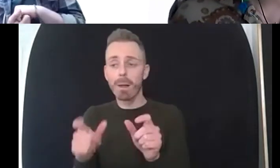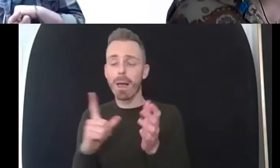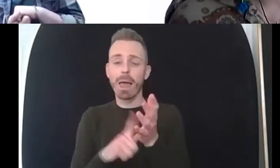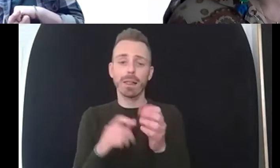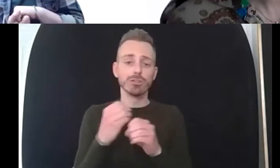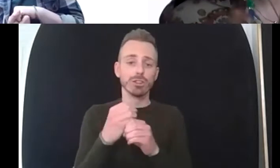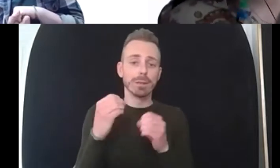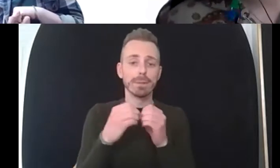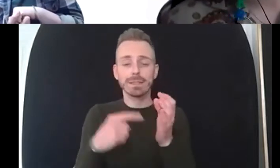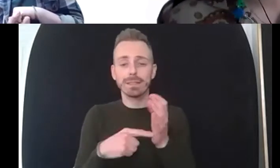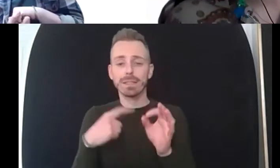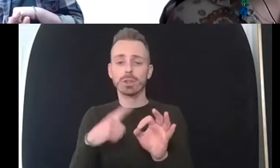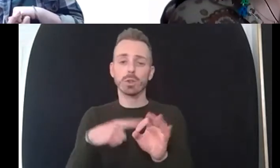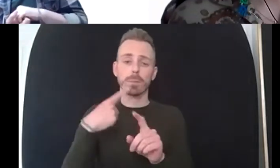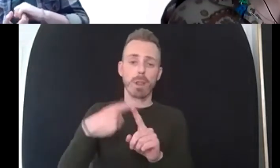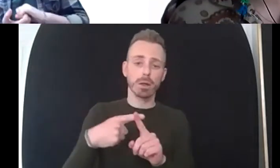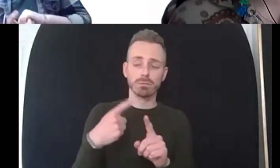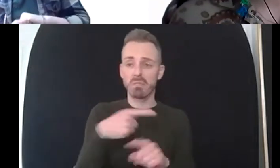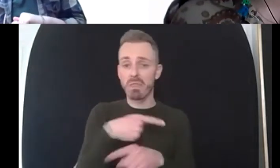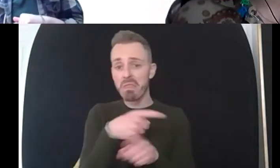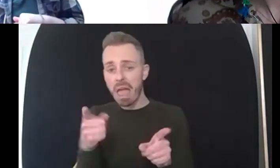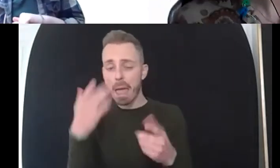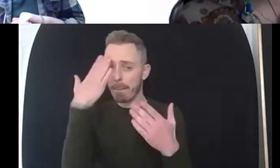like you say we all have mental health which is a really important point to remember and it varies